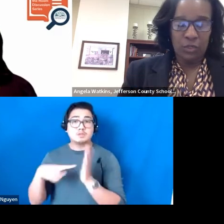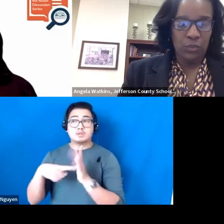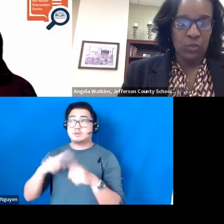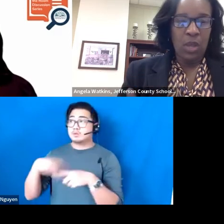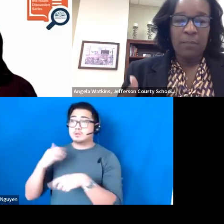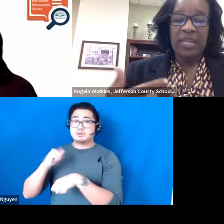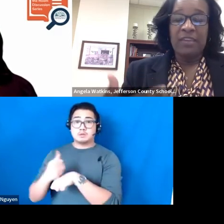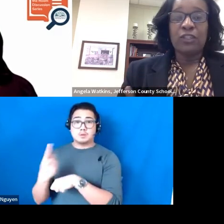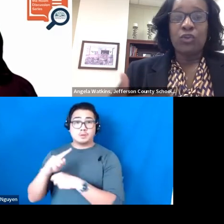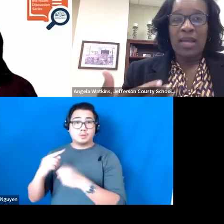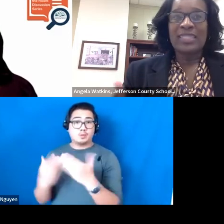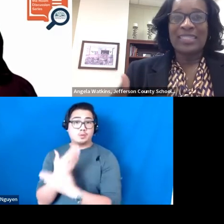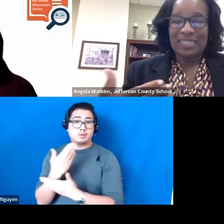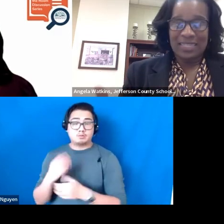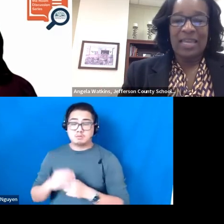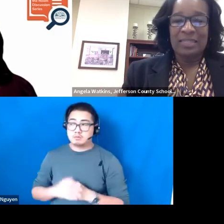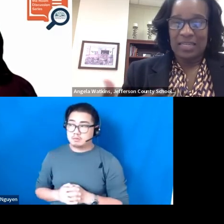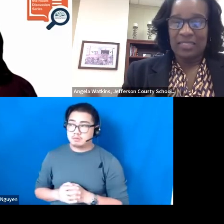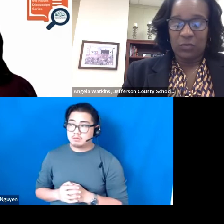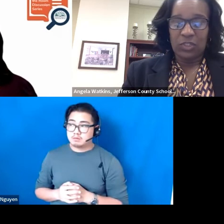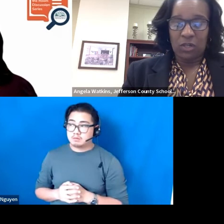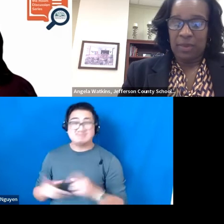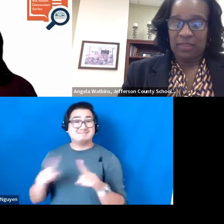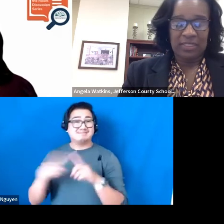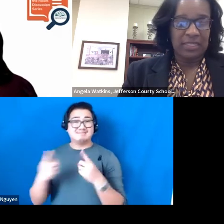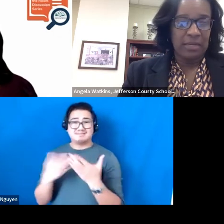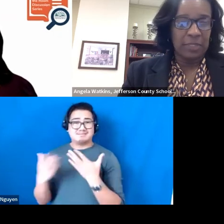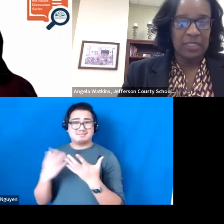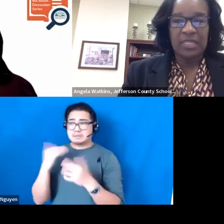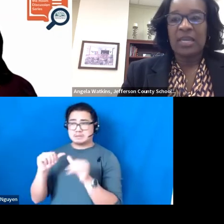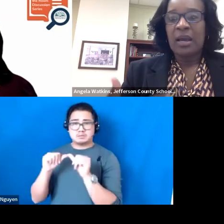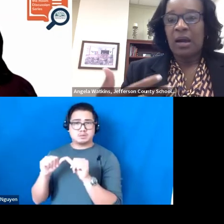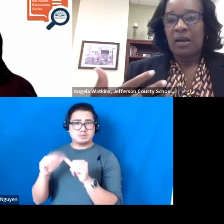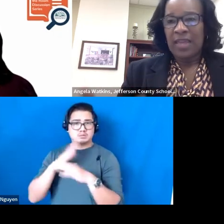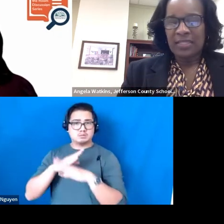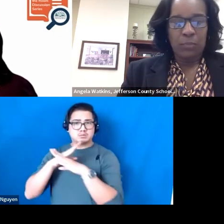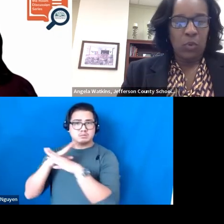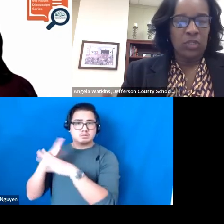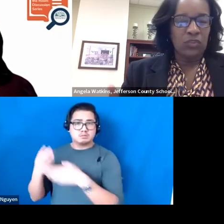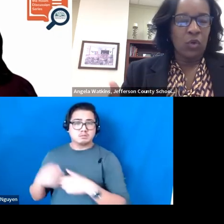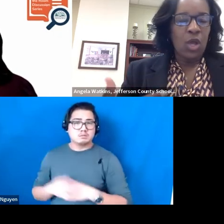new but even in trying to sustain things as we talk about the sustainability. That is important.